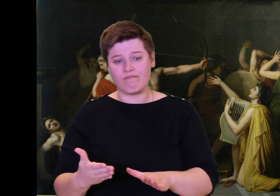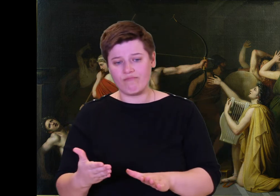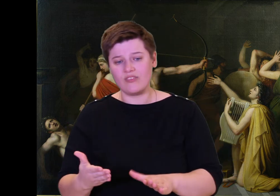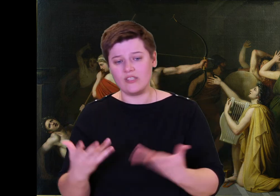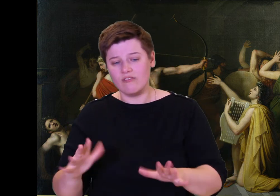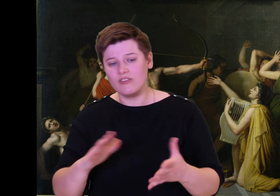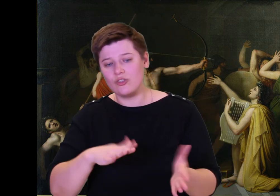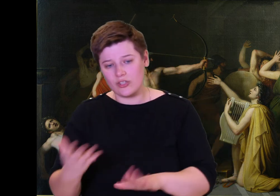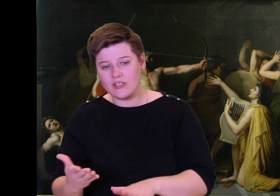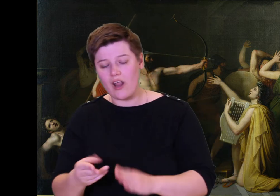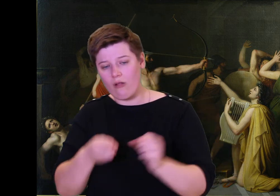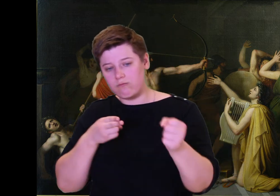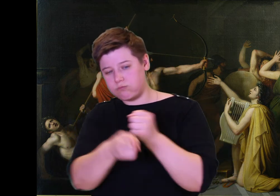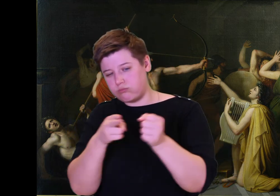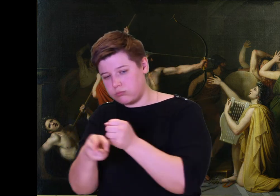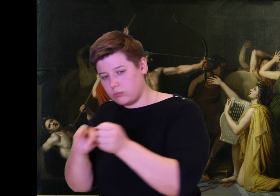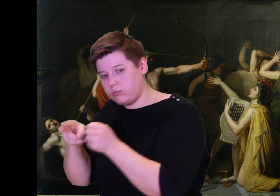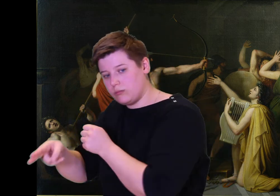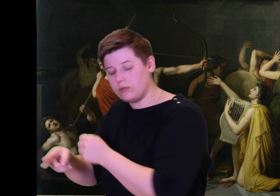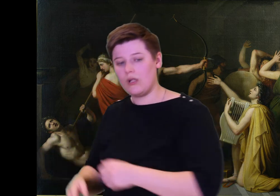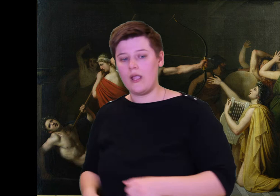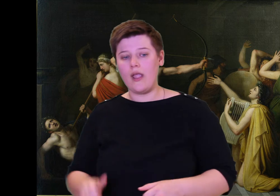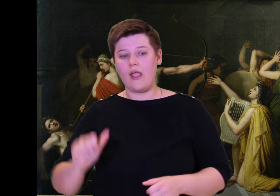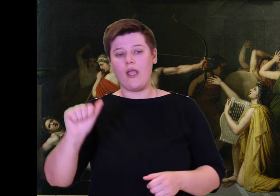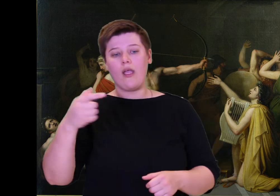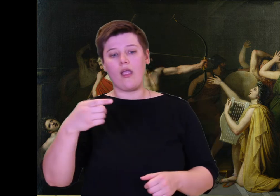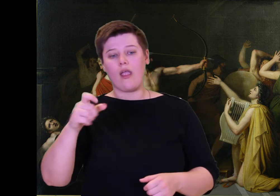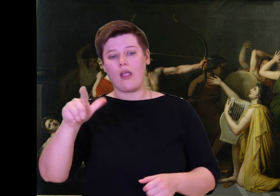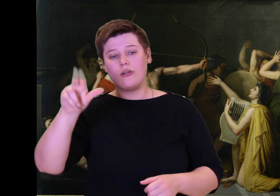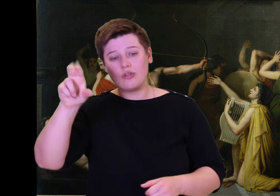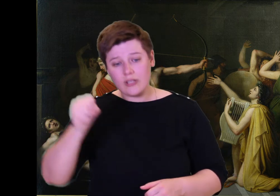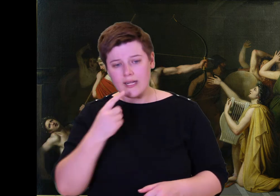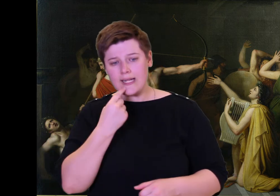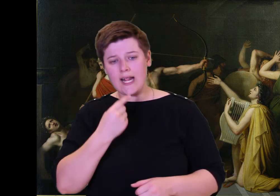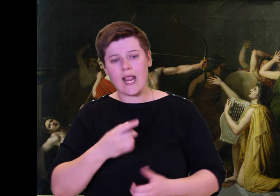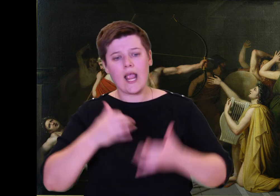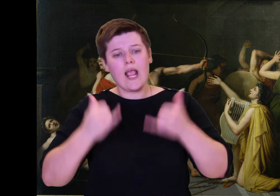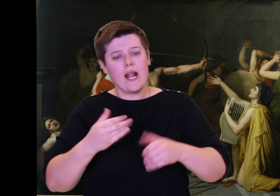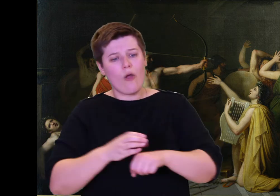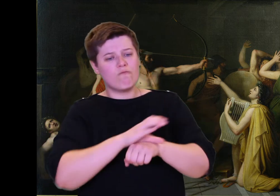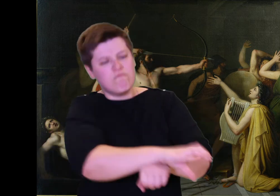for the arms, and took eight spears, four shields, and four bronze helmets, each fitted